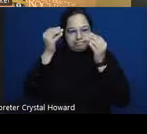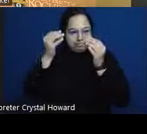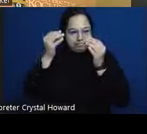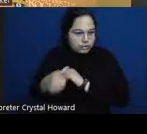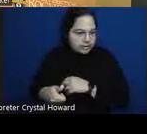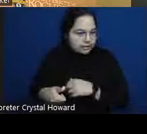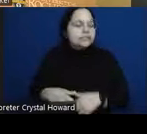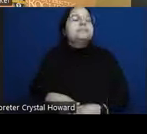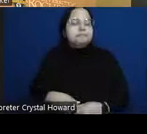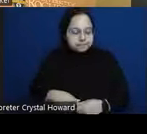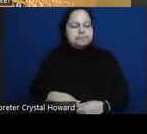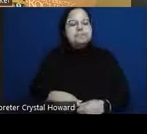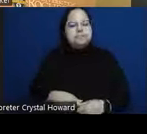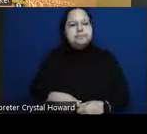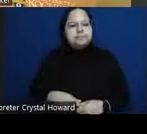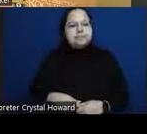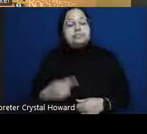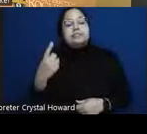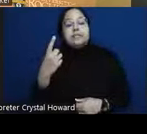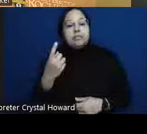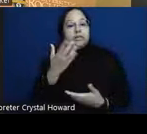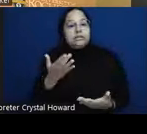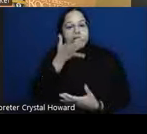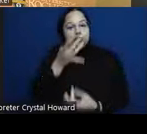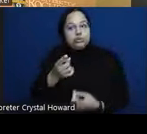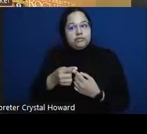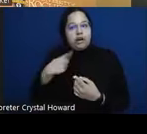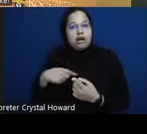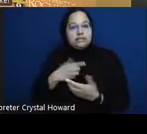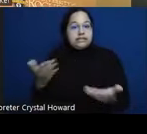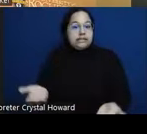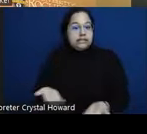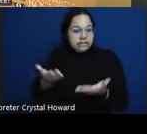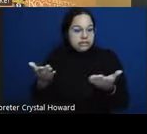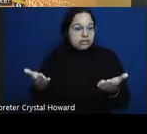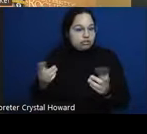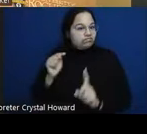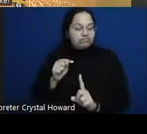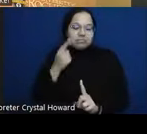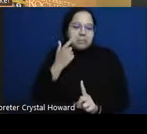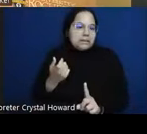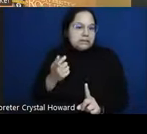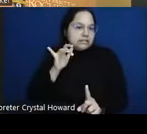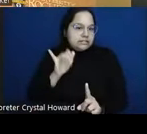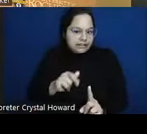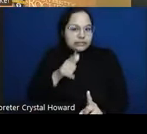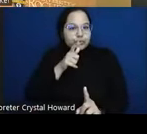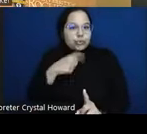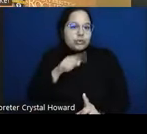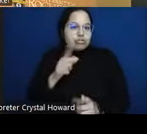I think to us here especially at URC because this is the population that we are serving um largely